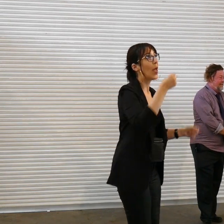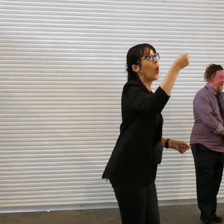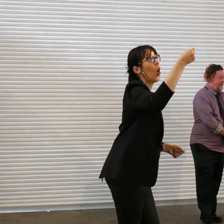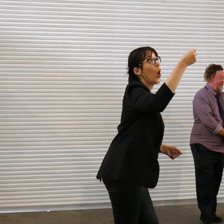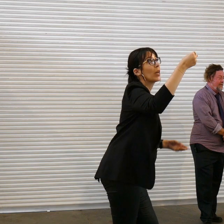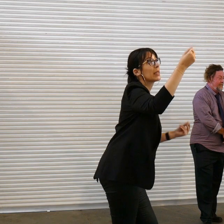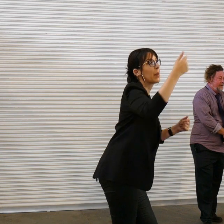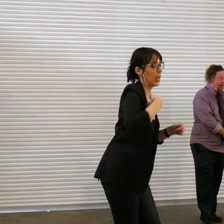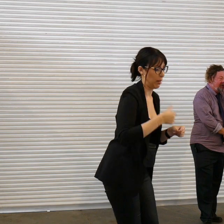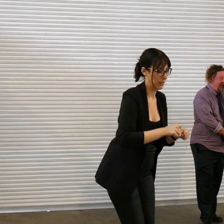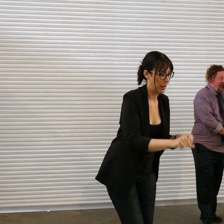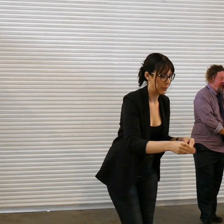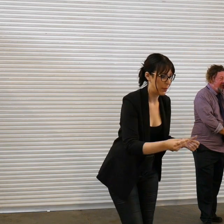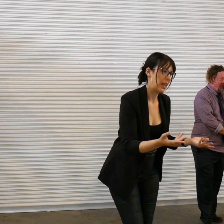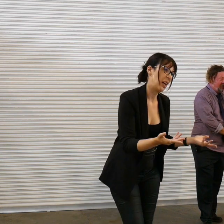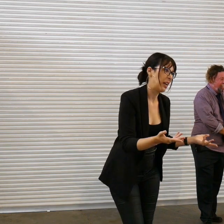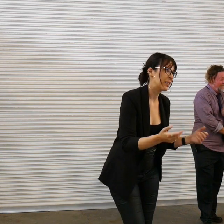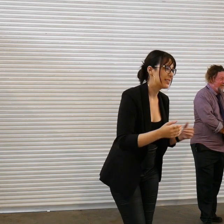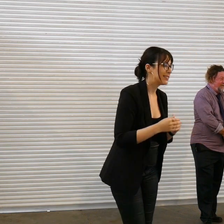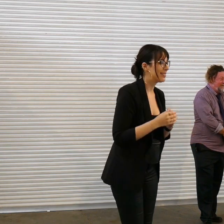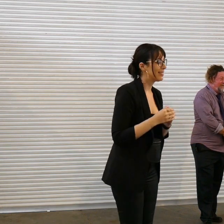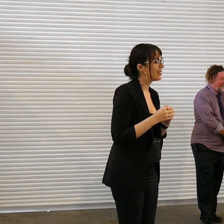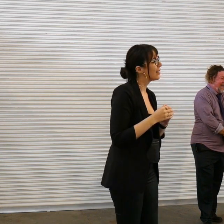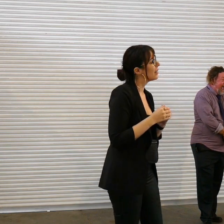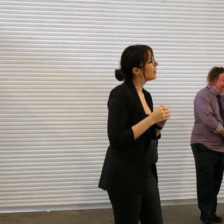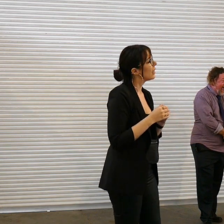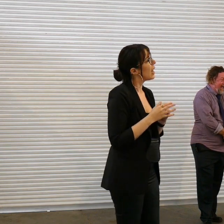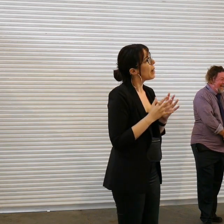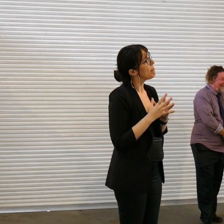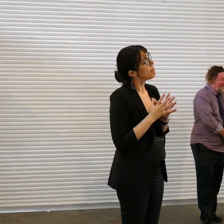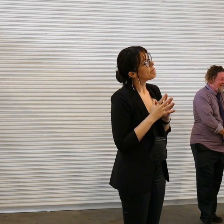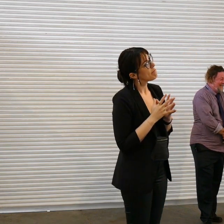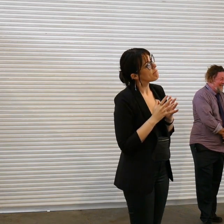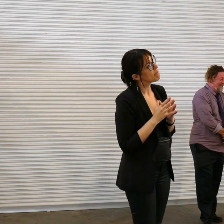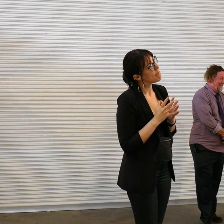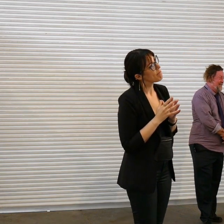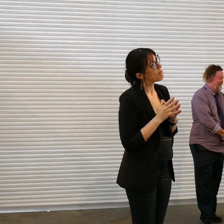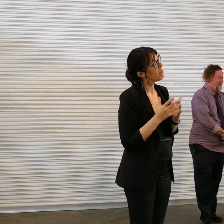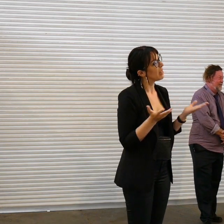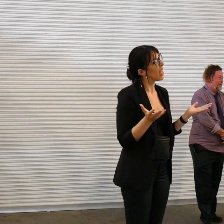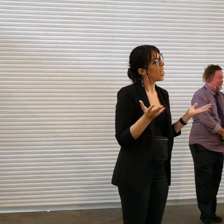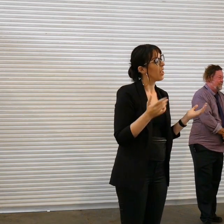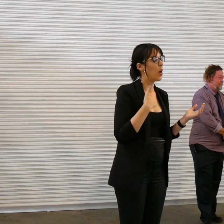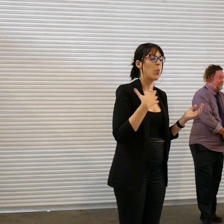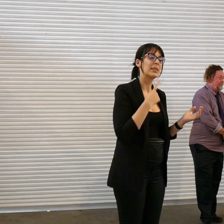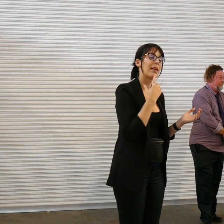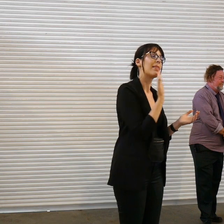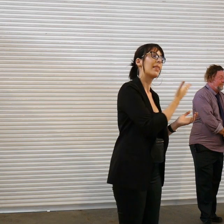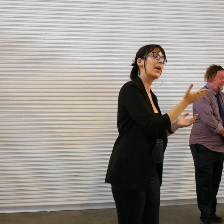some [ __ ] down yeah um um and yeah I wanted to thank everybody for coming and if you want to